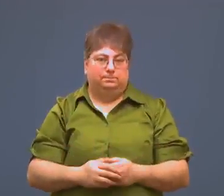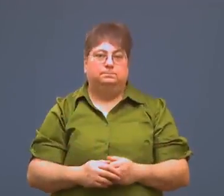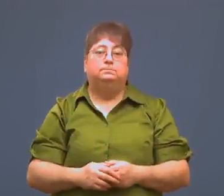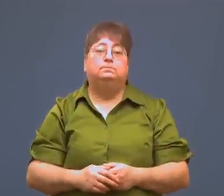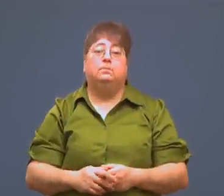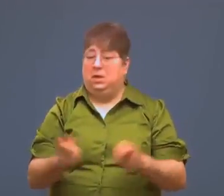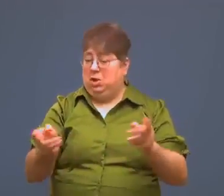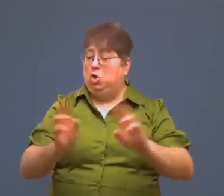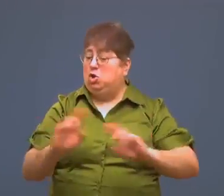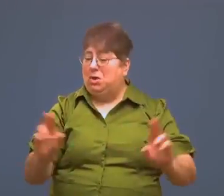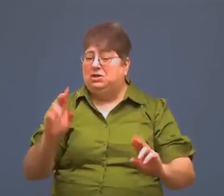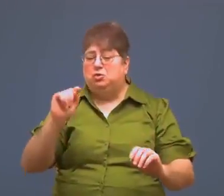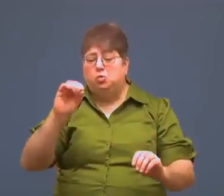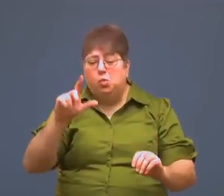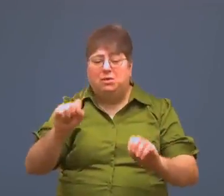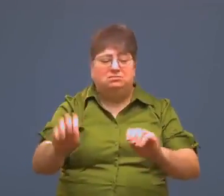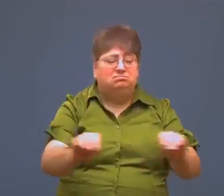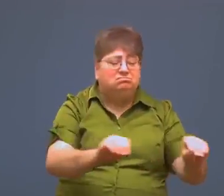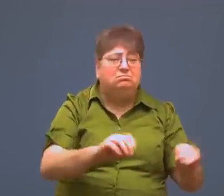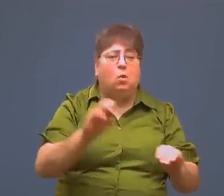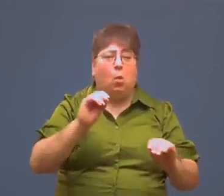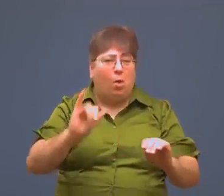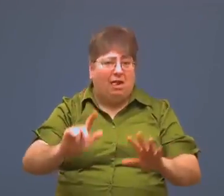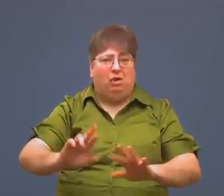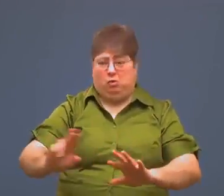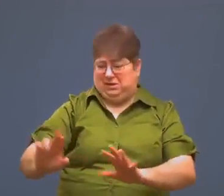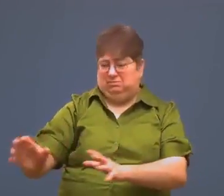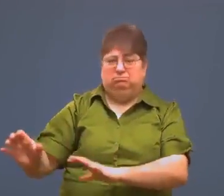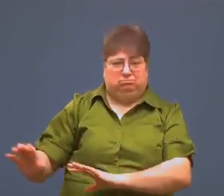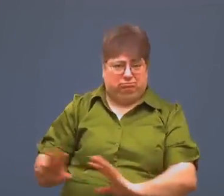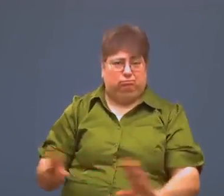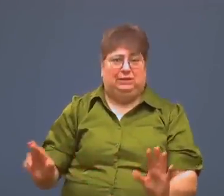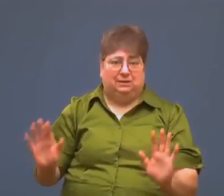Now you've got your tools and the oil ready.